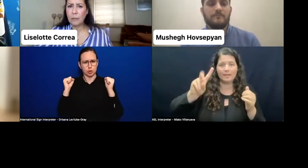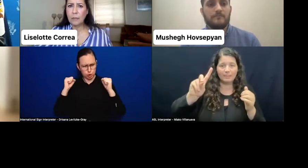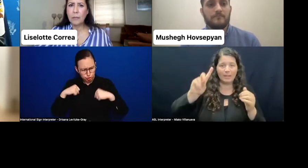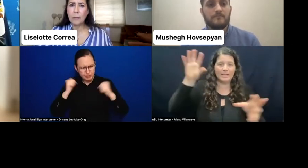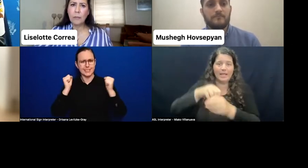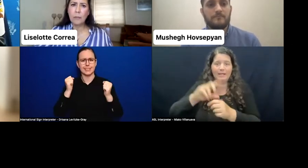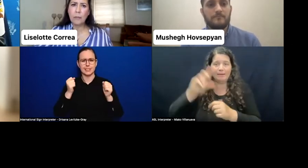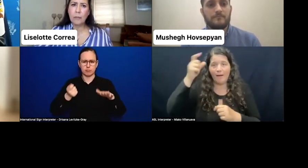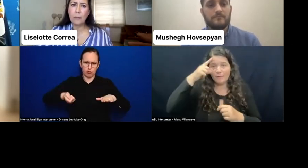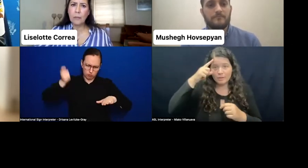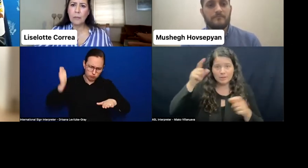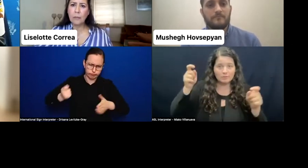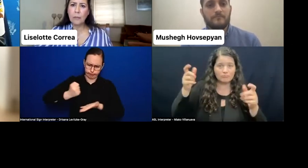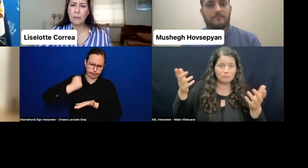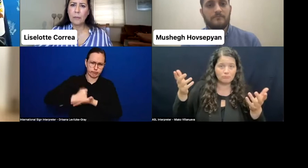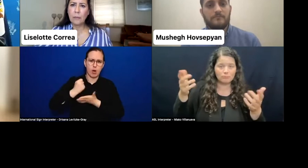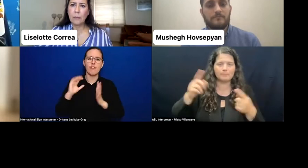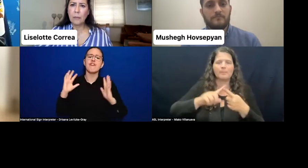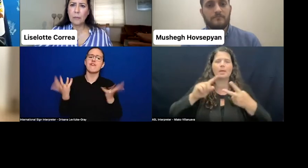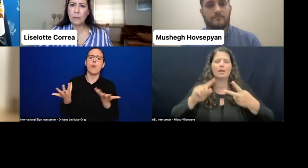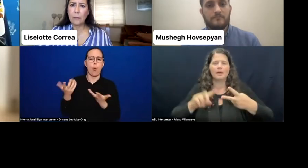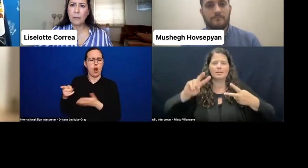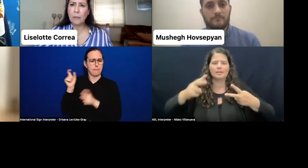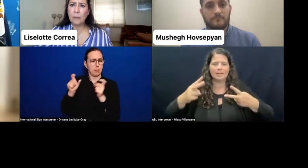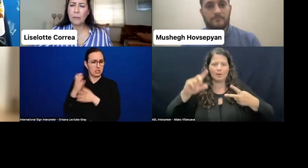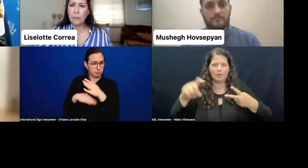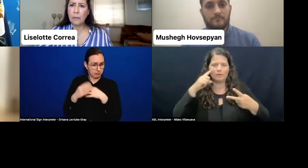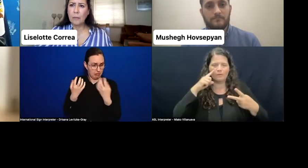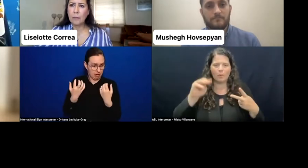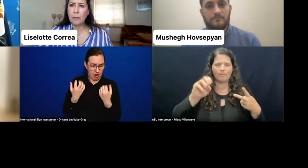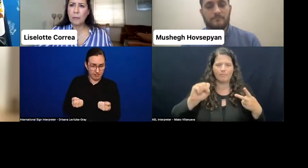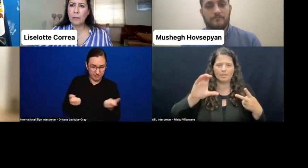The second question is for Miss Correa. And the question is--